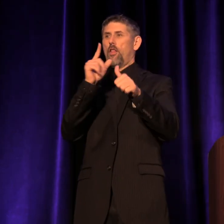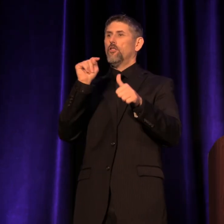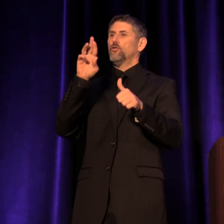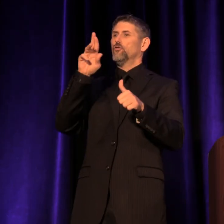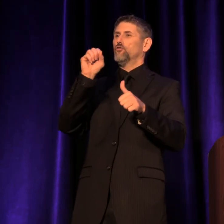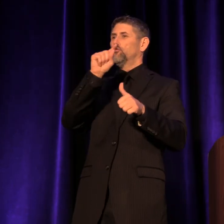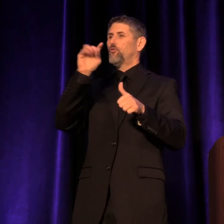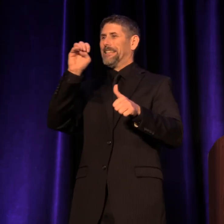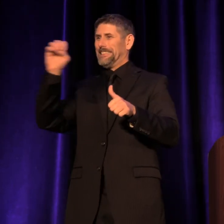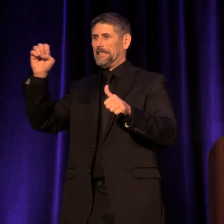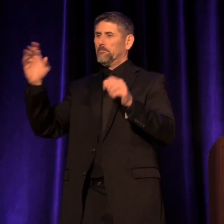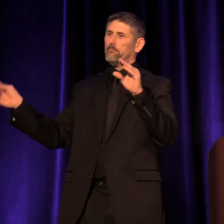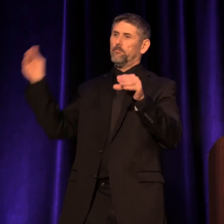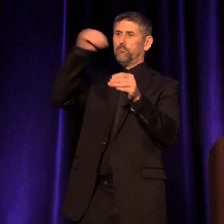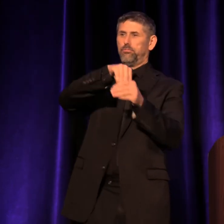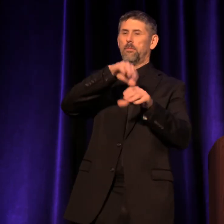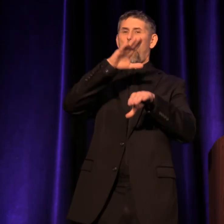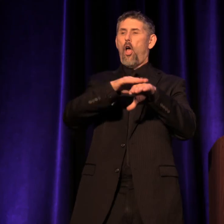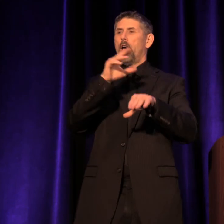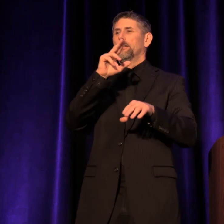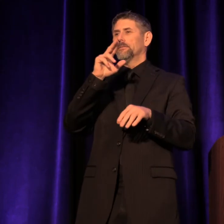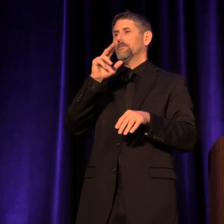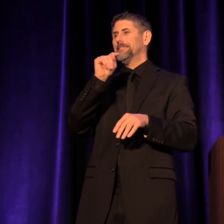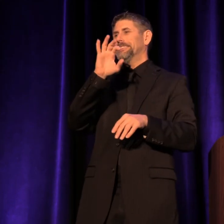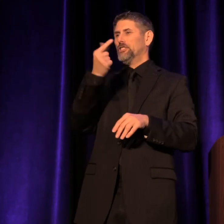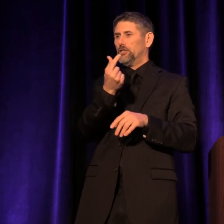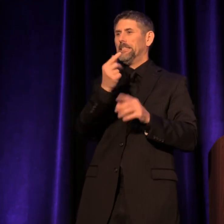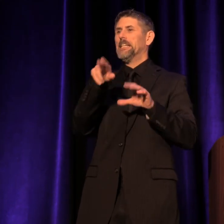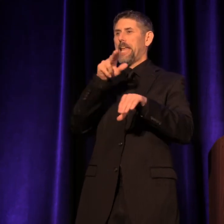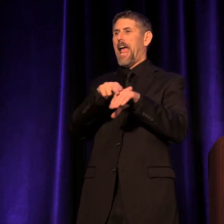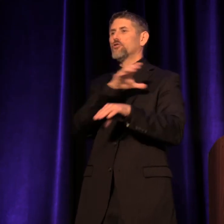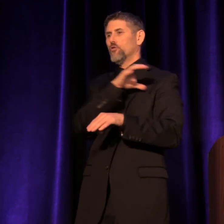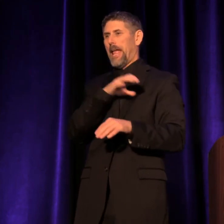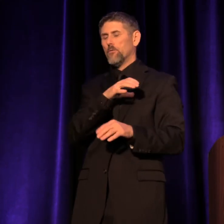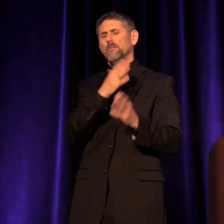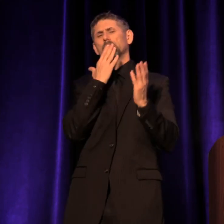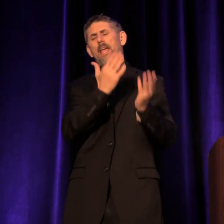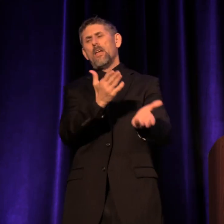to be put on the TCG National Council. Thank you, thank you, thank you.